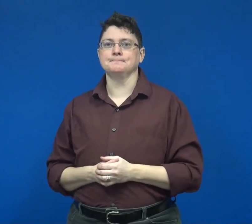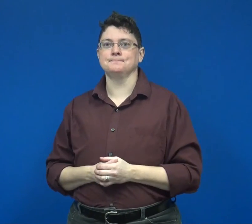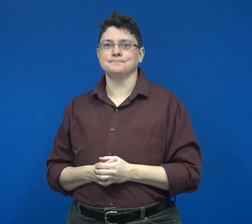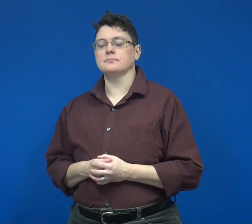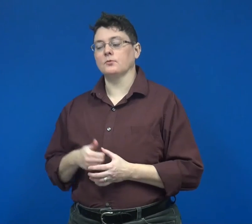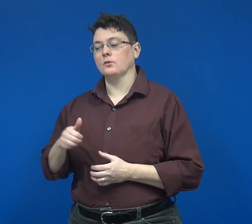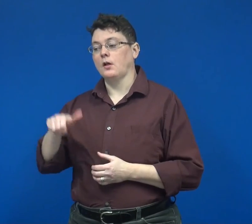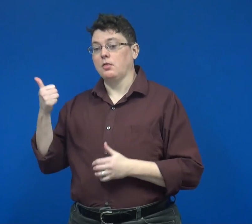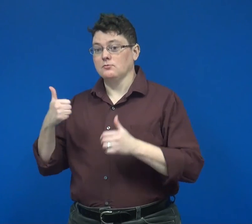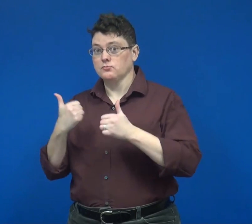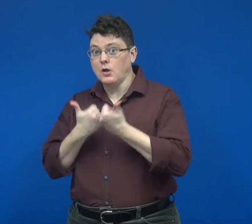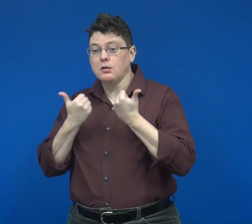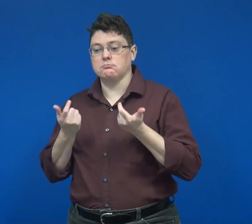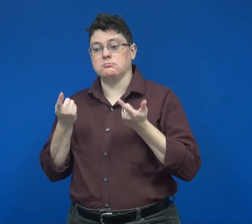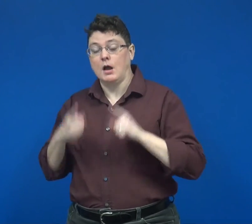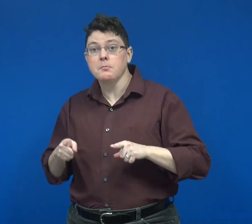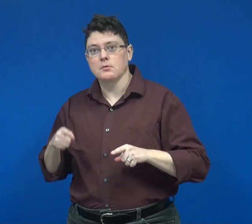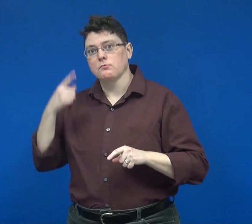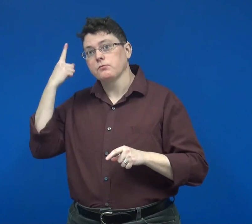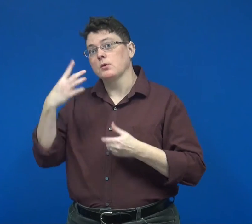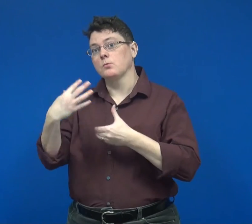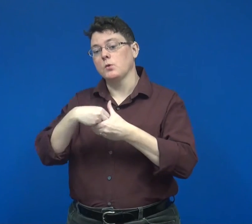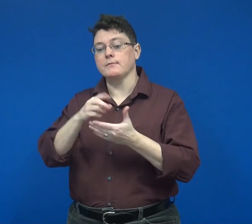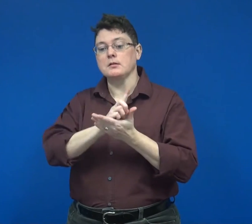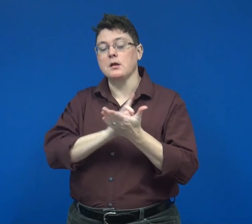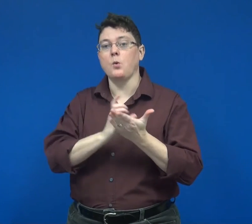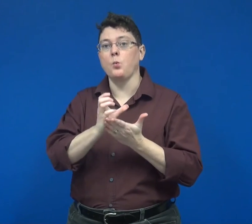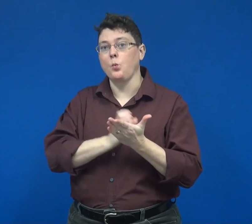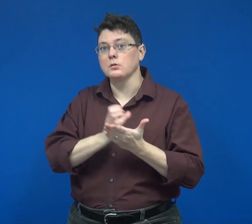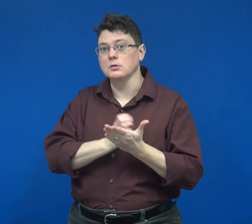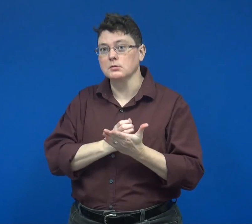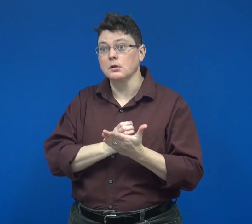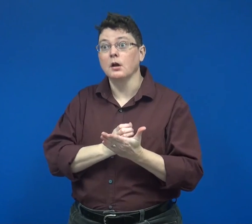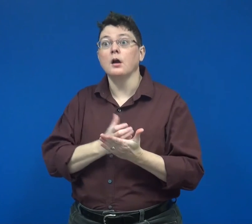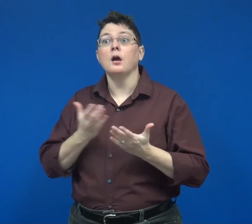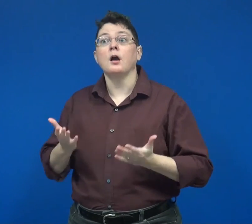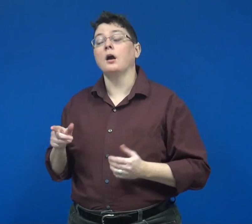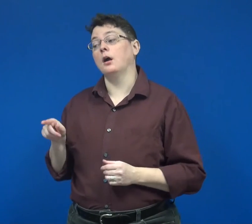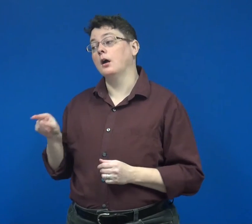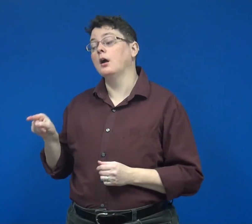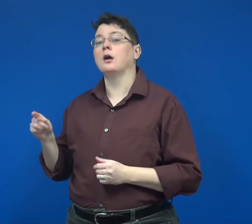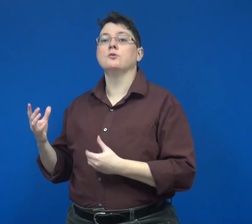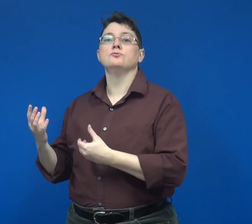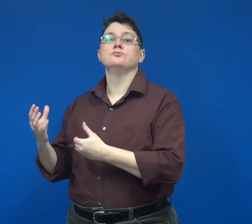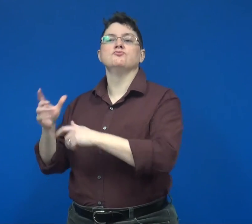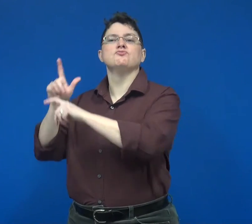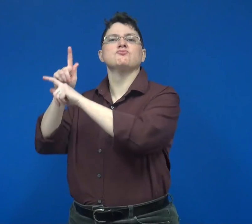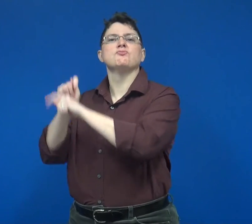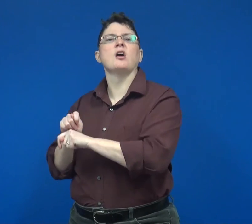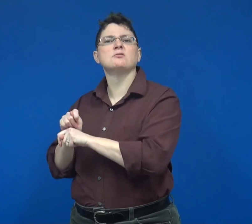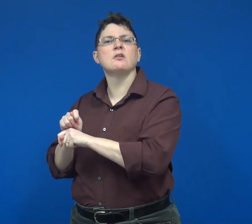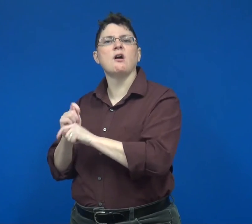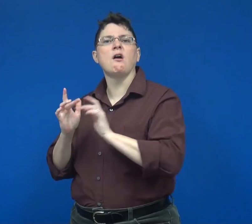Other challenges exist for inclusive design courses including traditional online courses